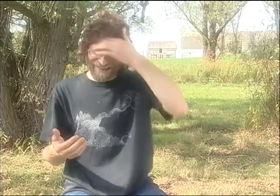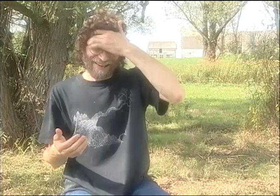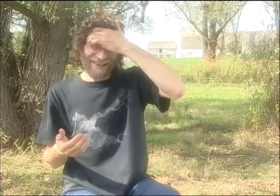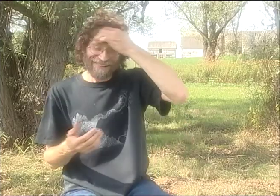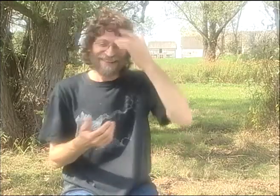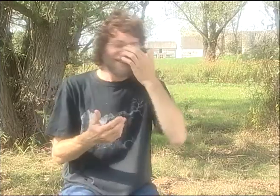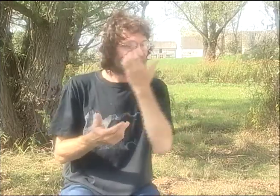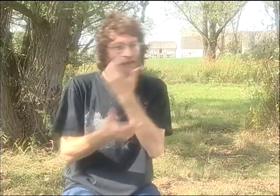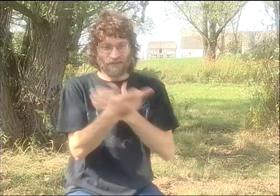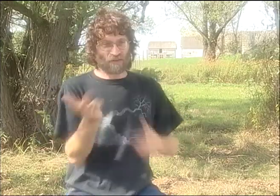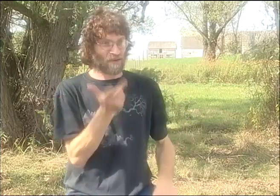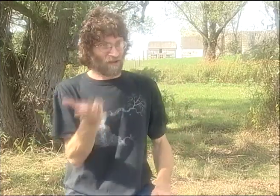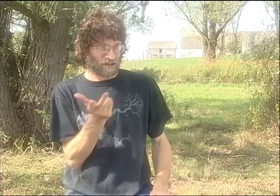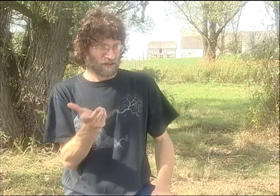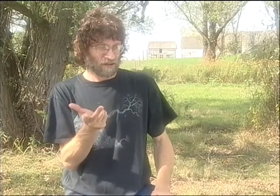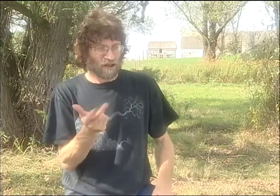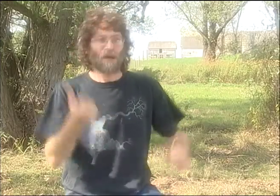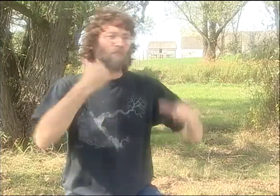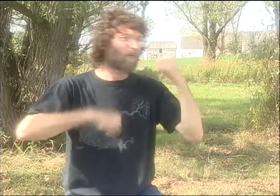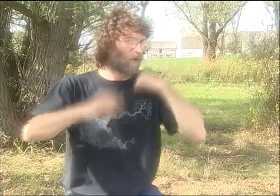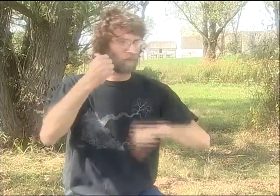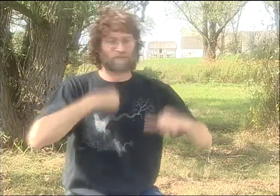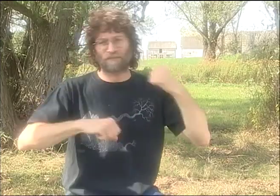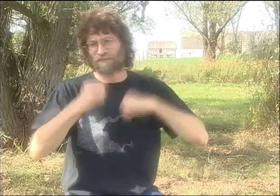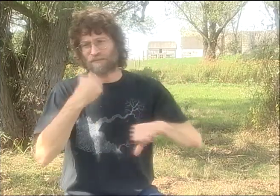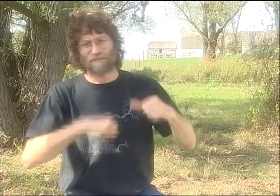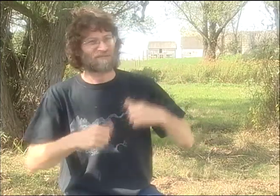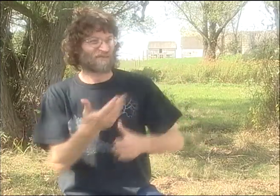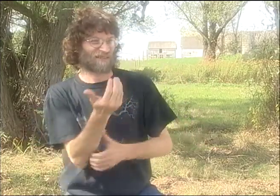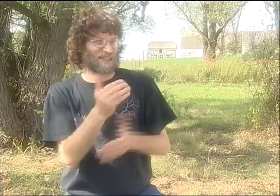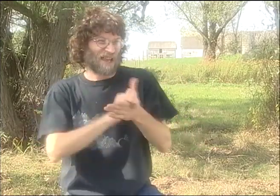I'M SURE I PROBABLY BOUGHT BEER WITH IT. BUT ANYWAY...